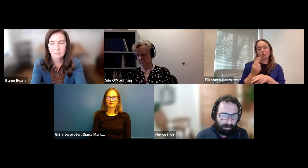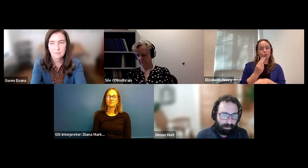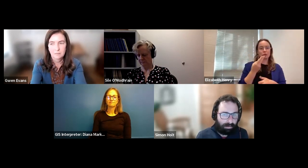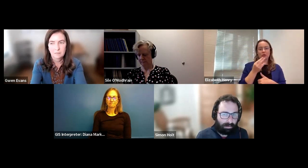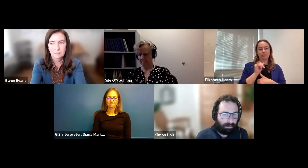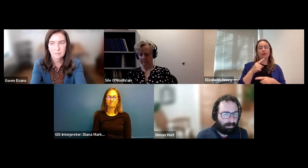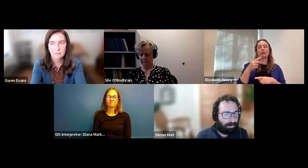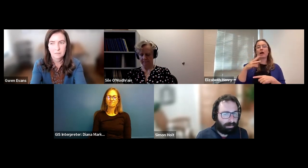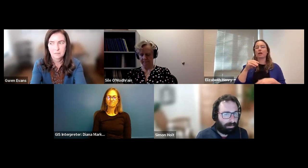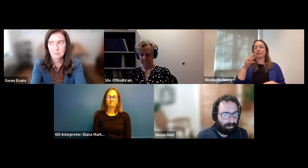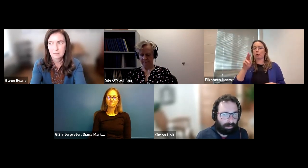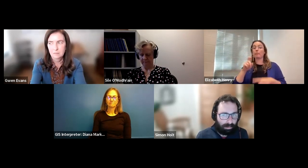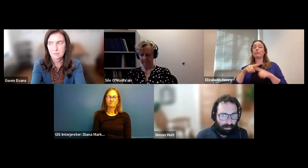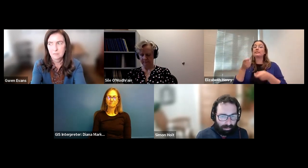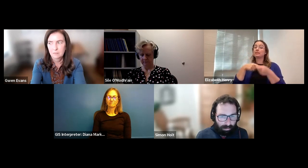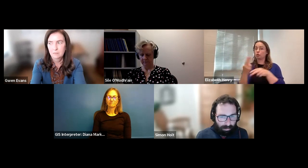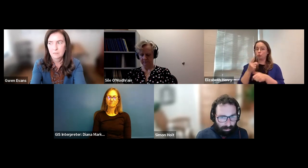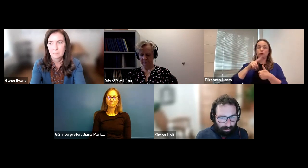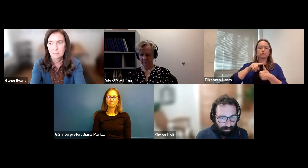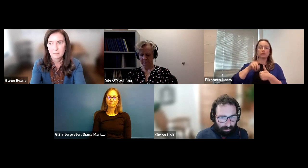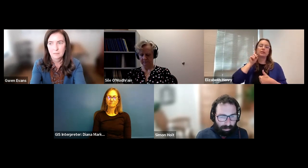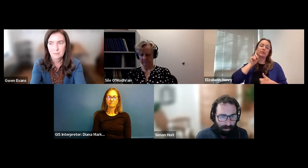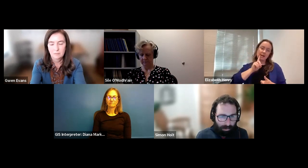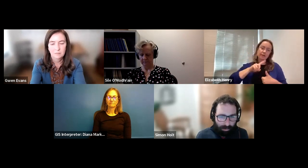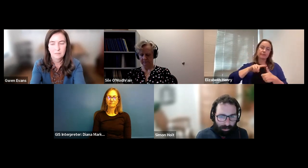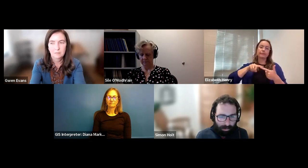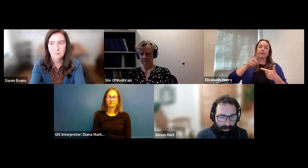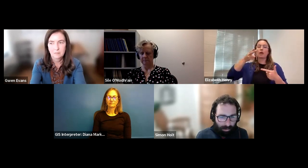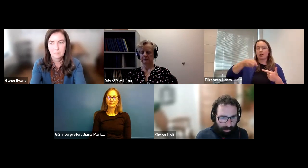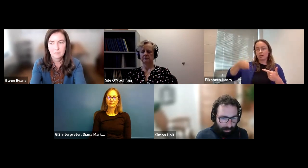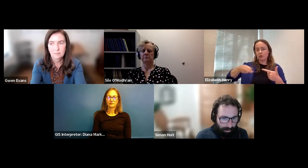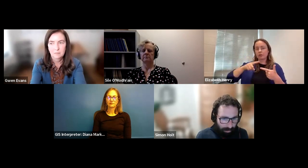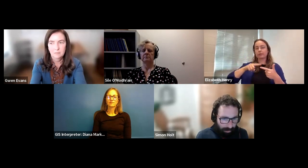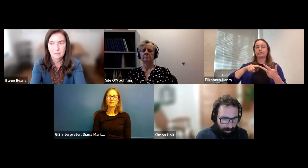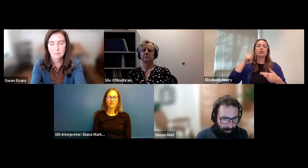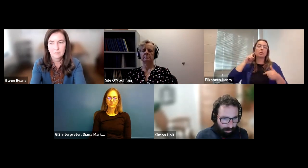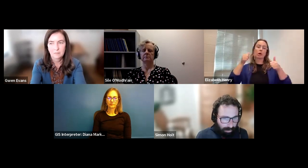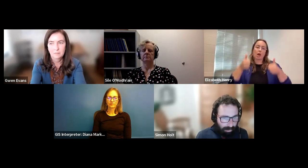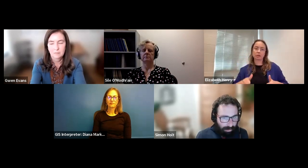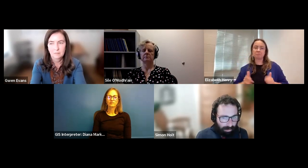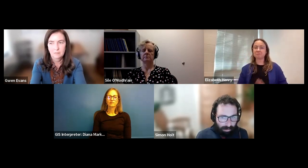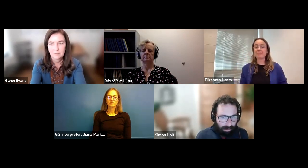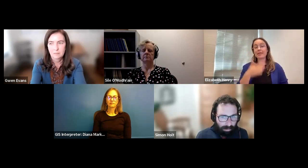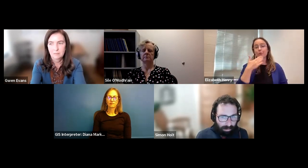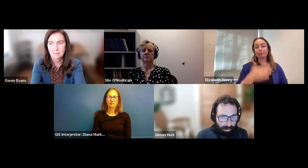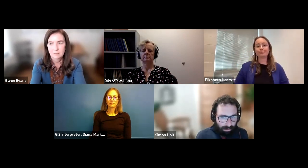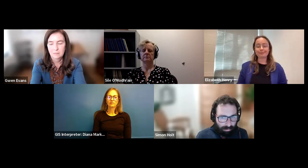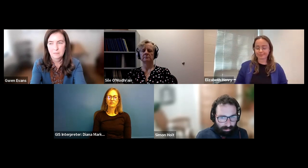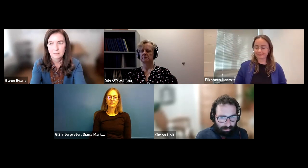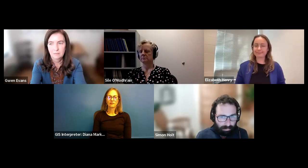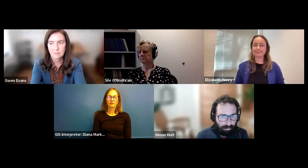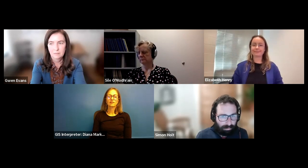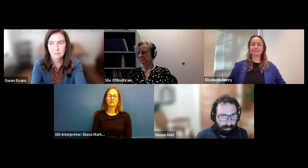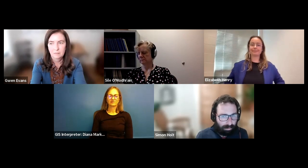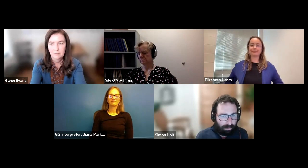Gustavo Navarrete (he/him/él): the deaf community. So I do encourage folks not to use hearing any pair or mute. Rather use death part of hearing someone with hearing loss or that line.